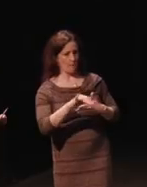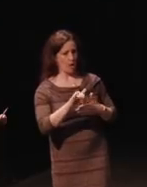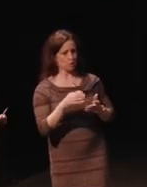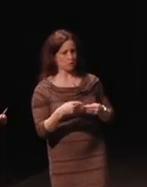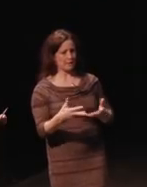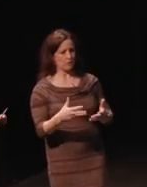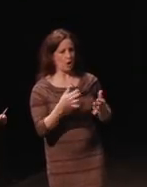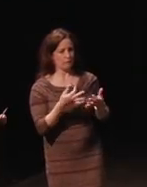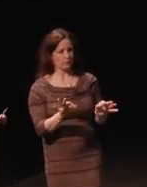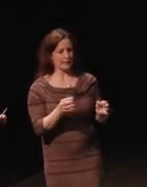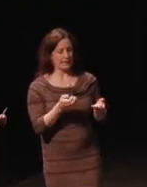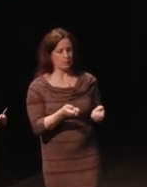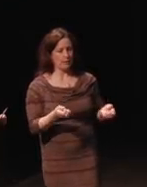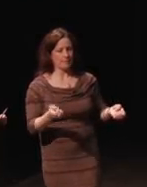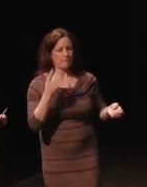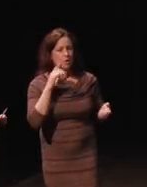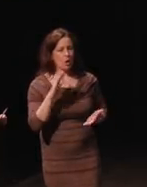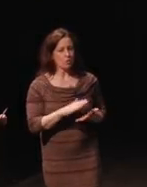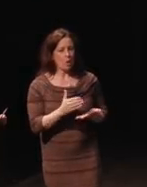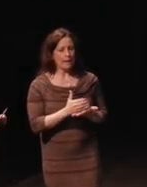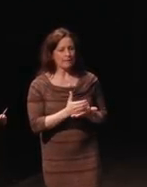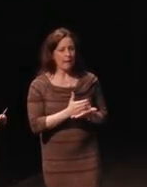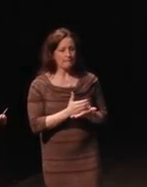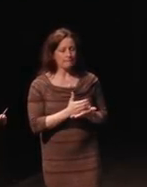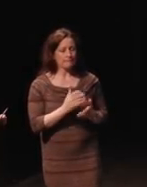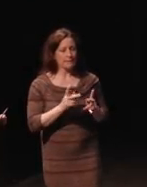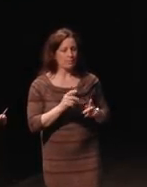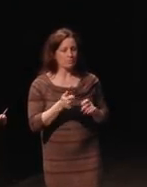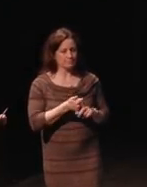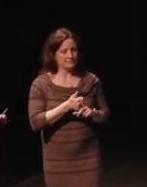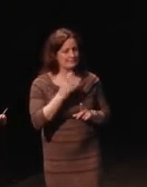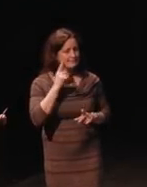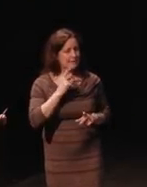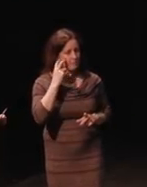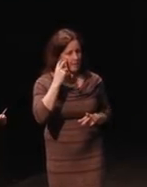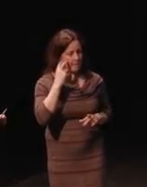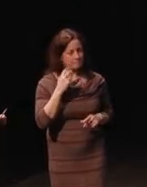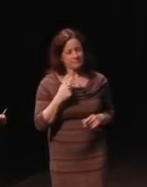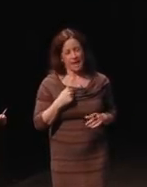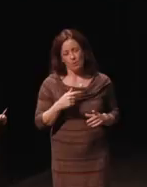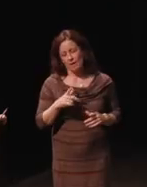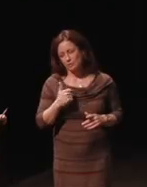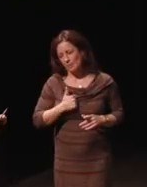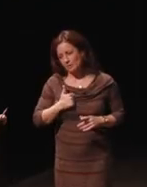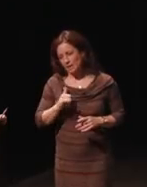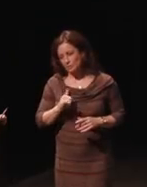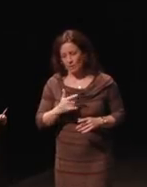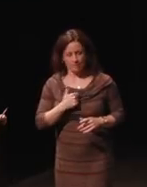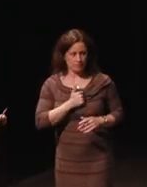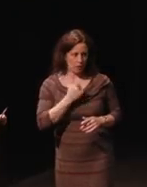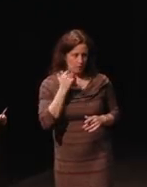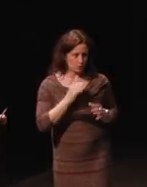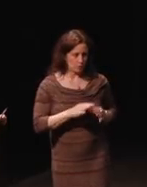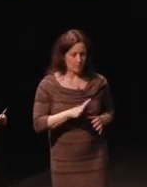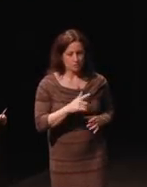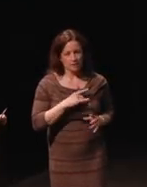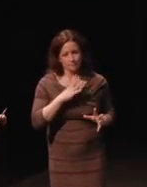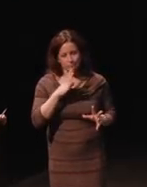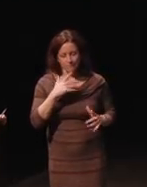free equipment to low income people who are deaf blind. I'm going to just have to apologize. I'm sorry for the interpreter, I'm speaking so fast.